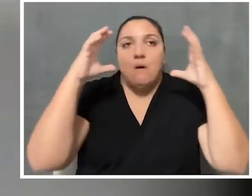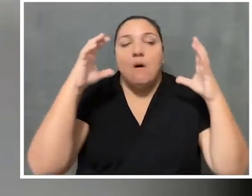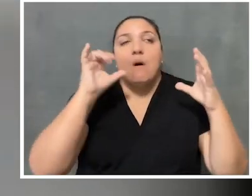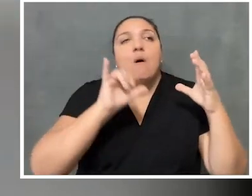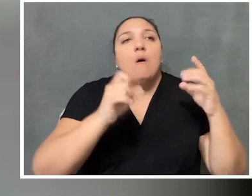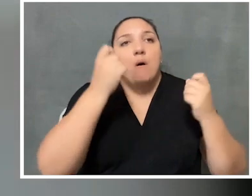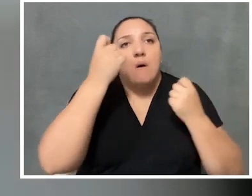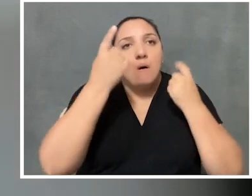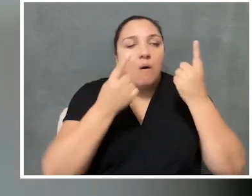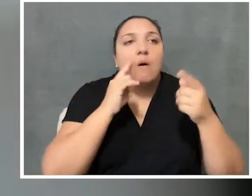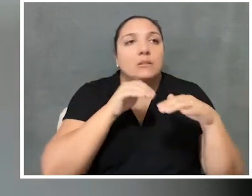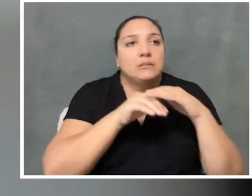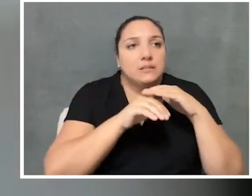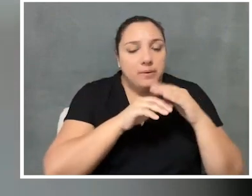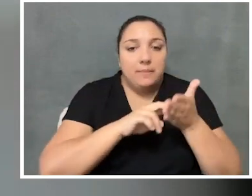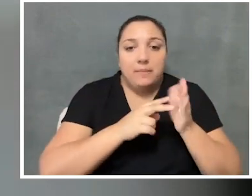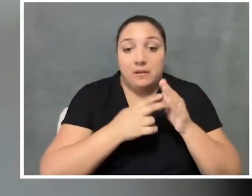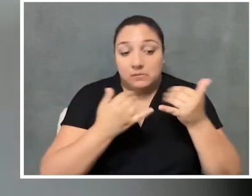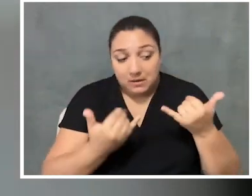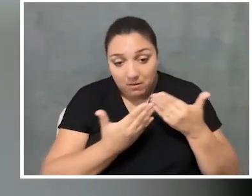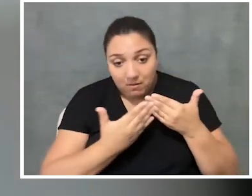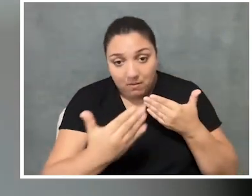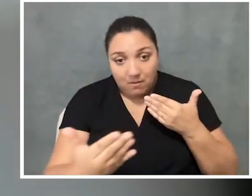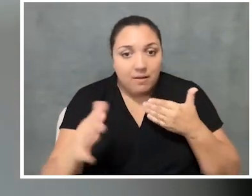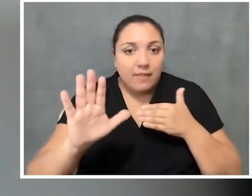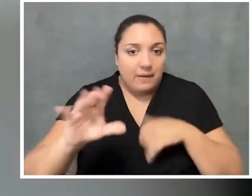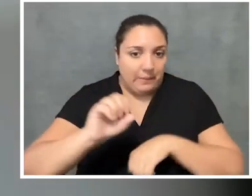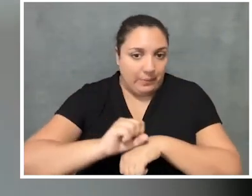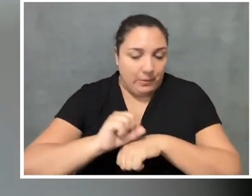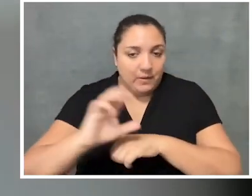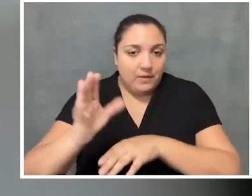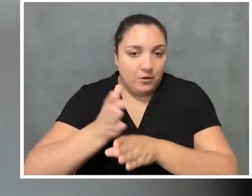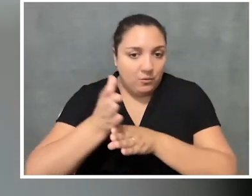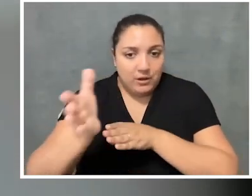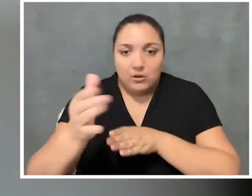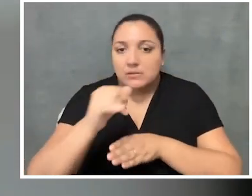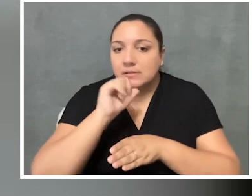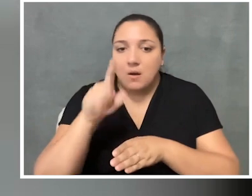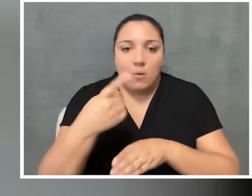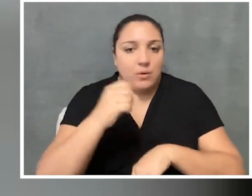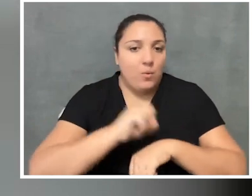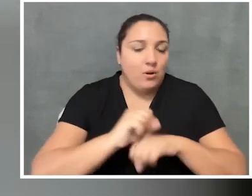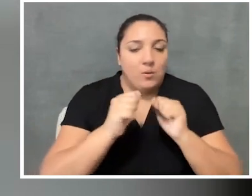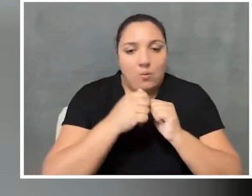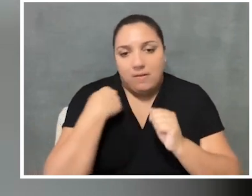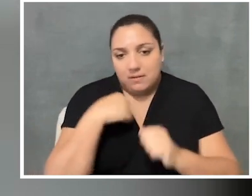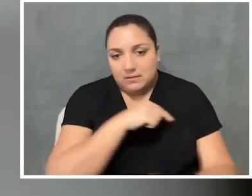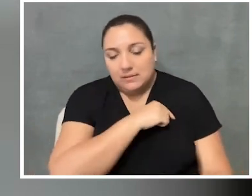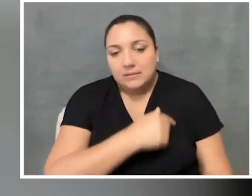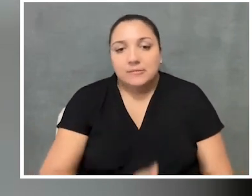of accessibility, that they can move forward into their work and their career sort of beyond just working with us.